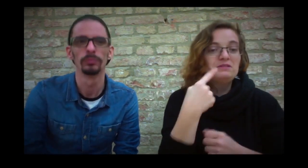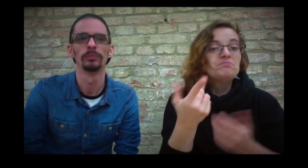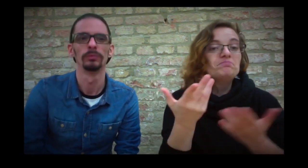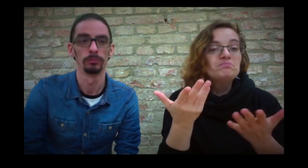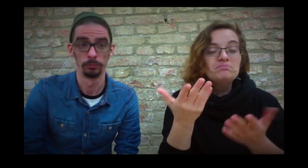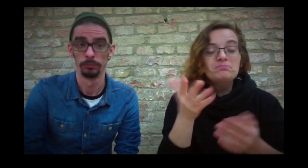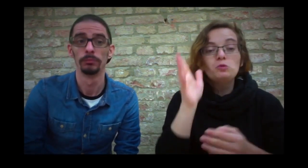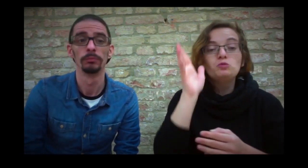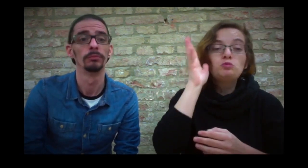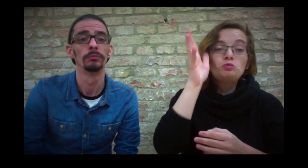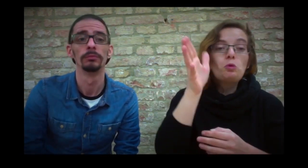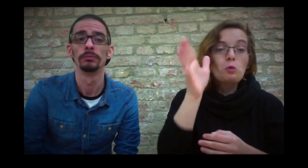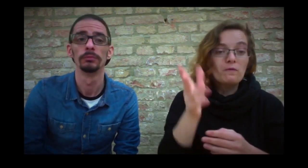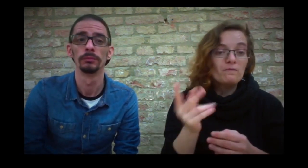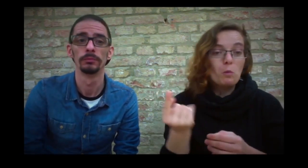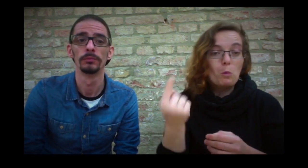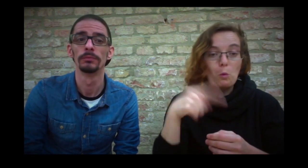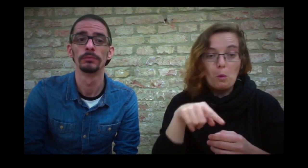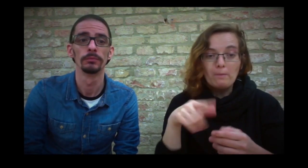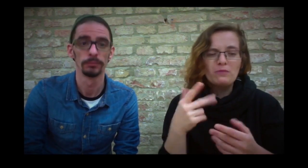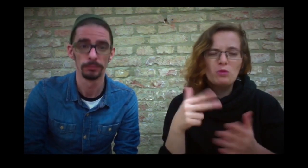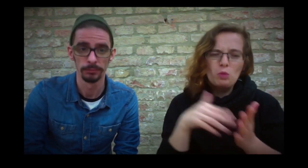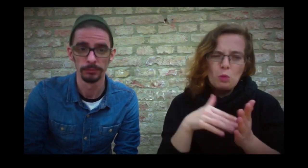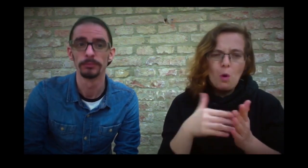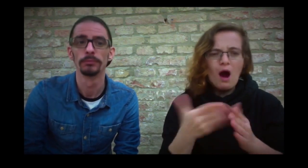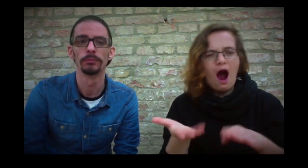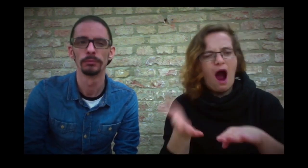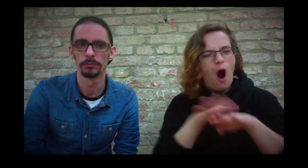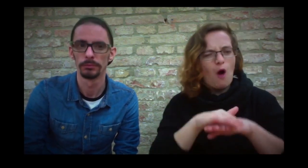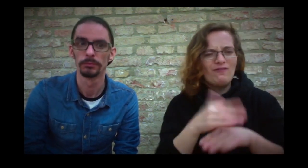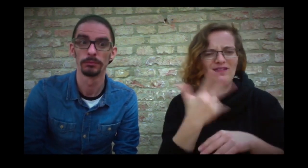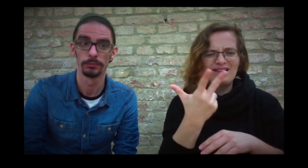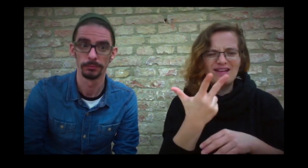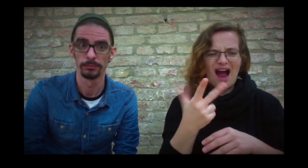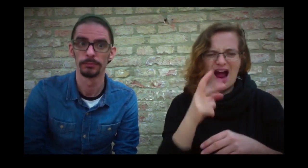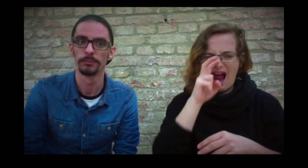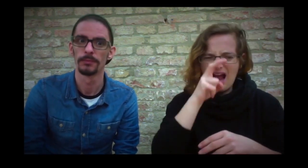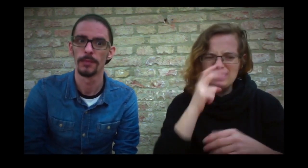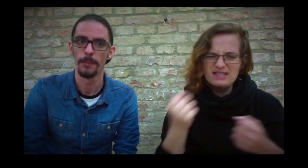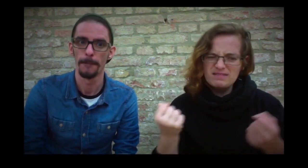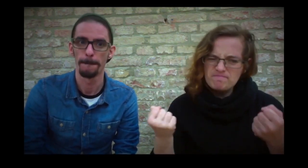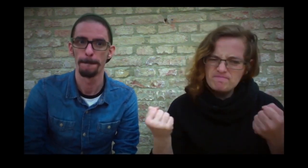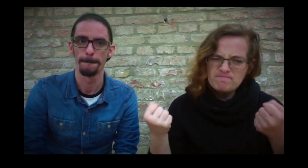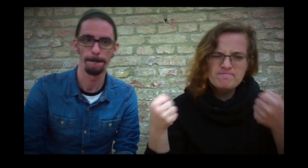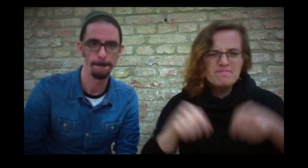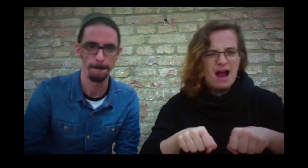it's beyond belief. One day in the future, mighty three witches would appear.